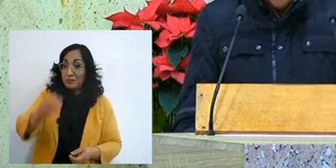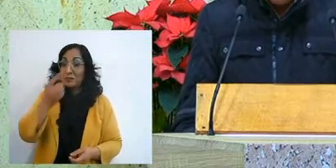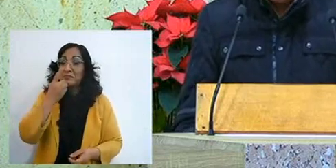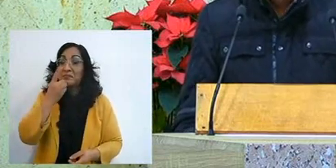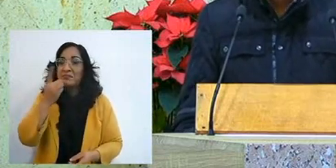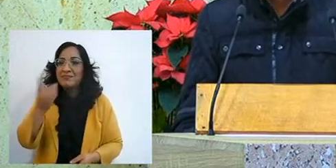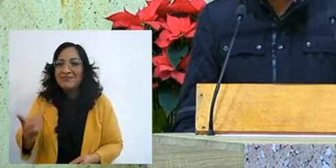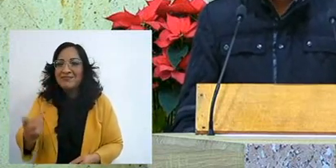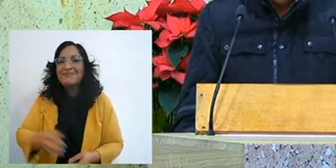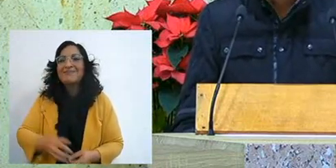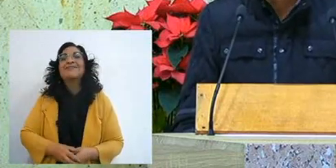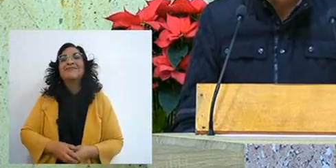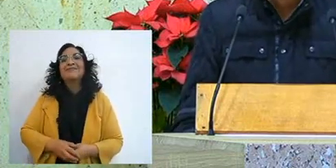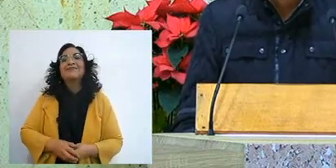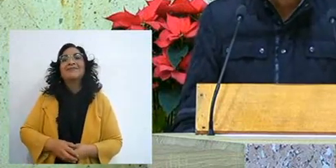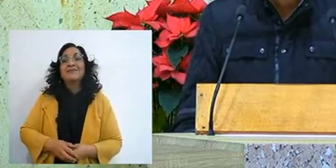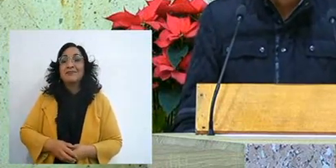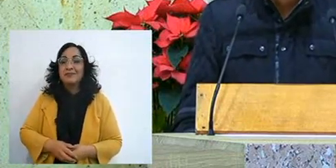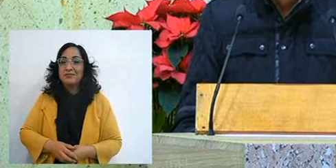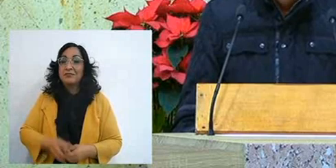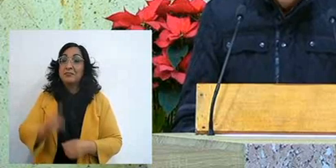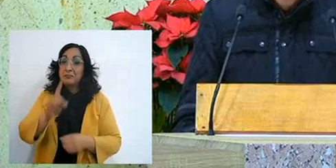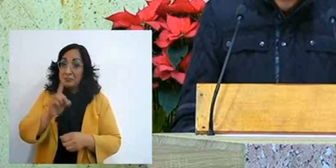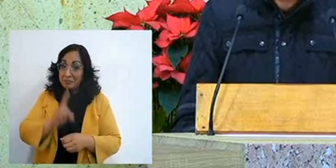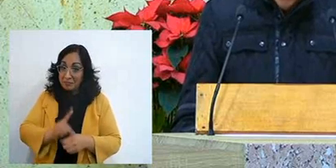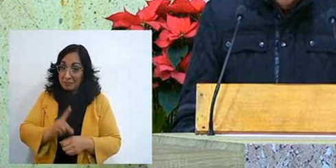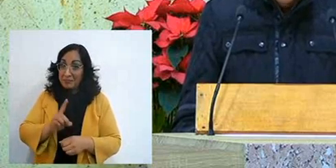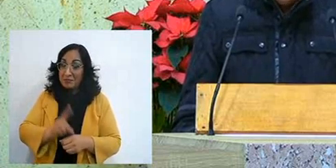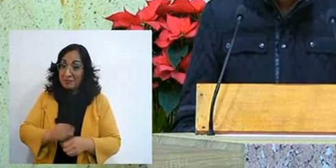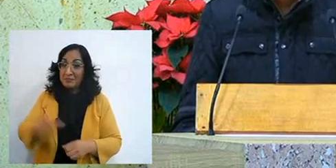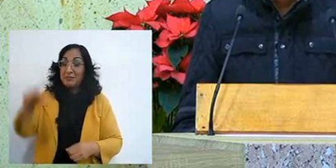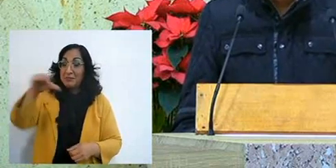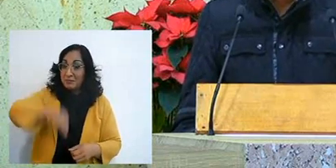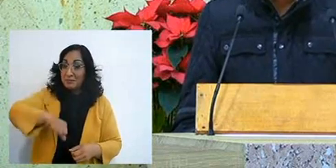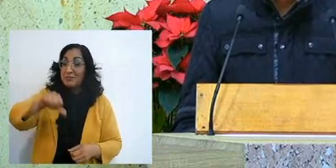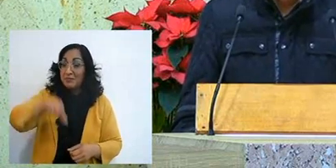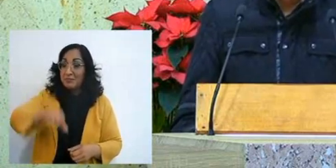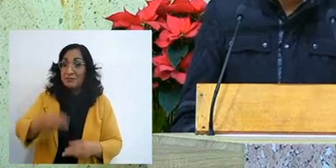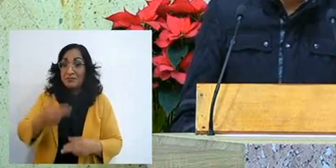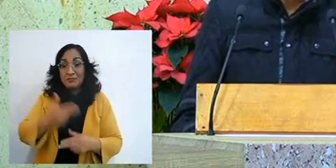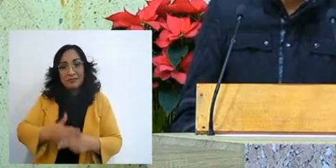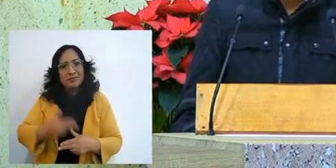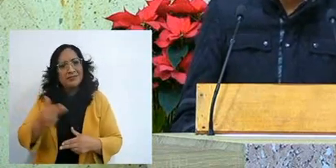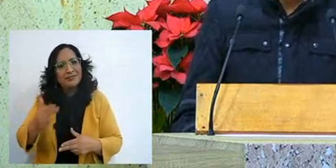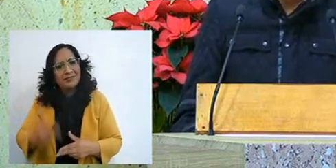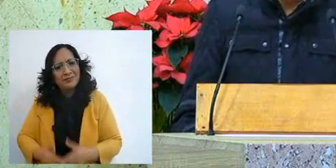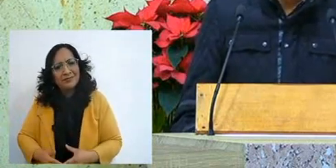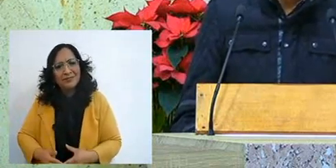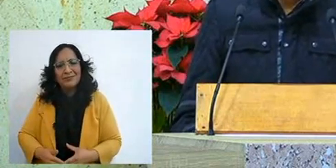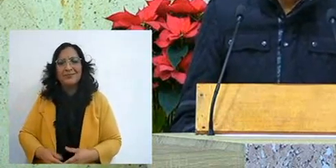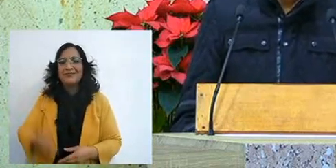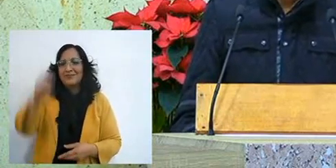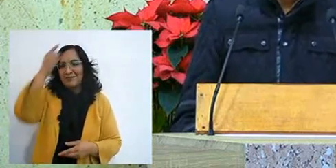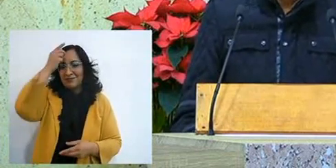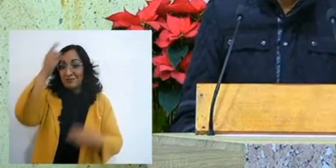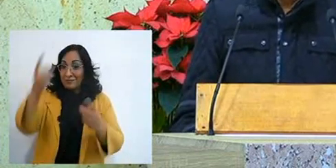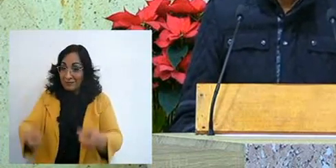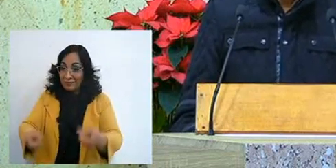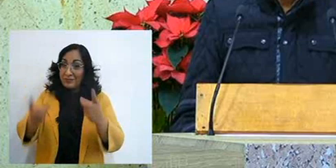I can feel it to this day where the Lord has supplied, has given us,